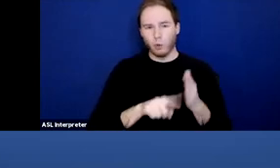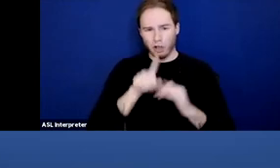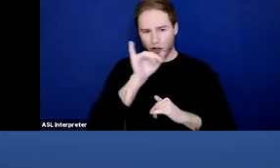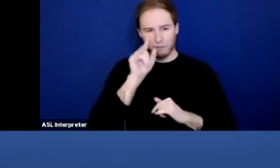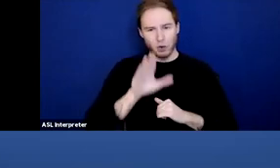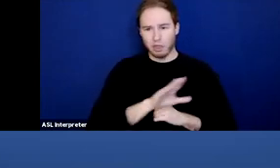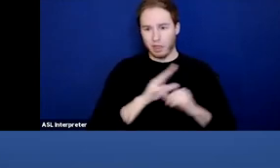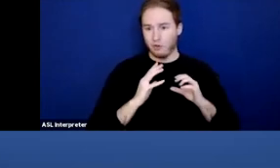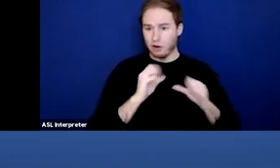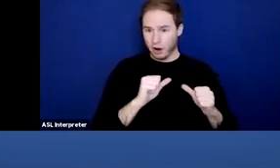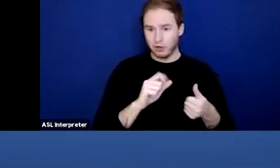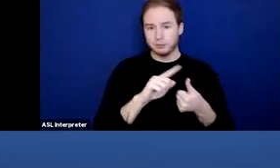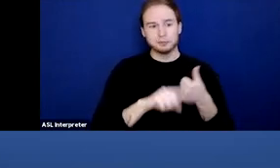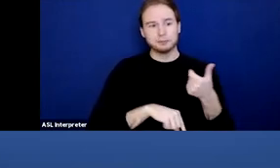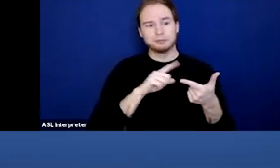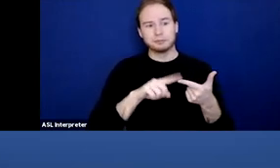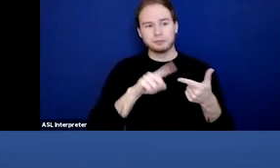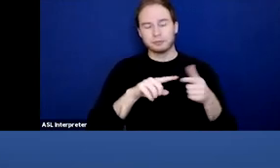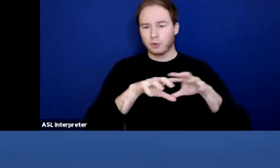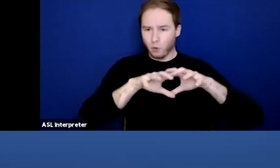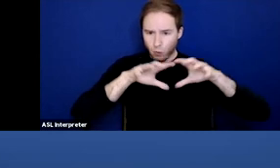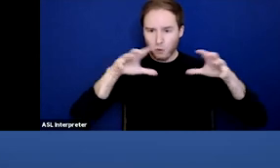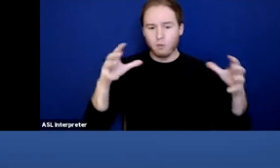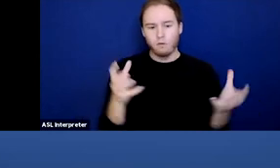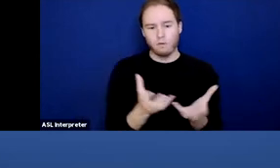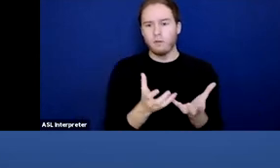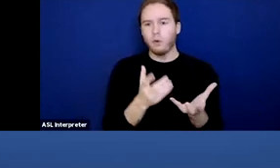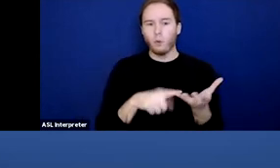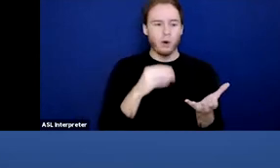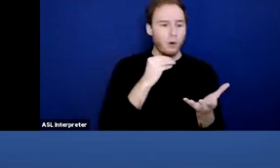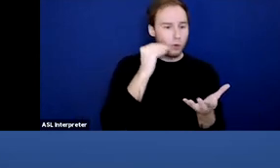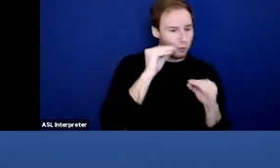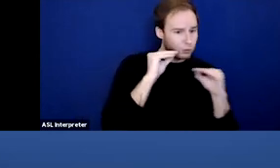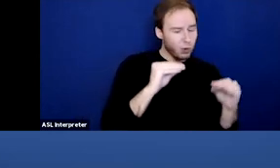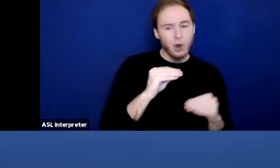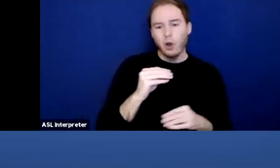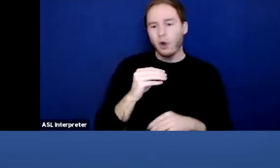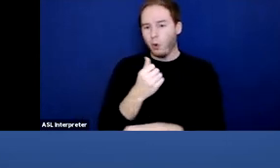It then provides a solid overview of homelessness and opioid use disorder, how they intersect,